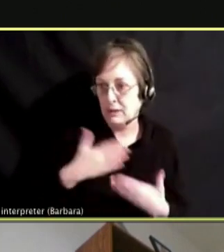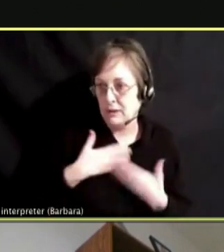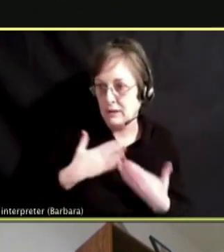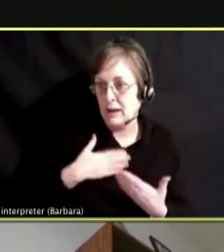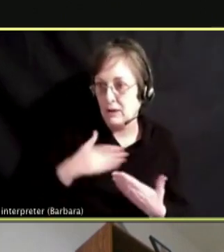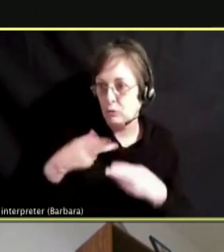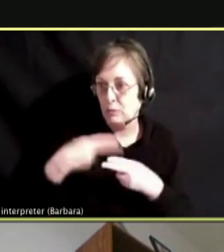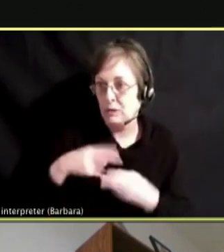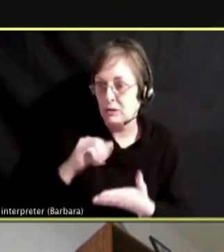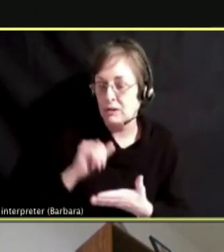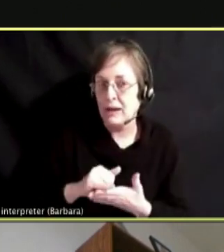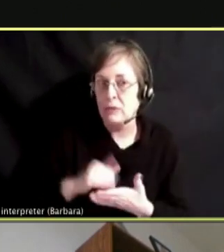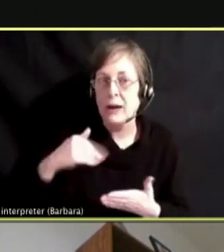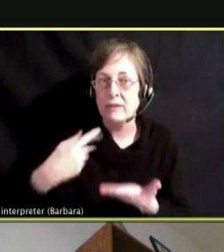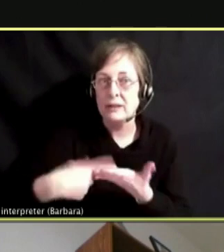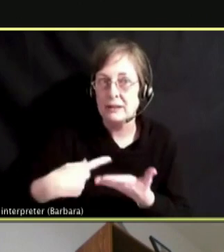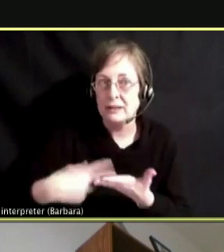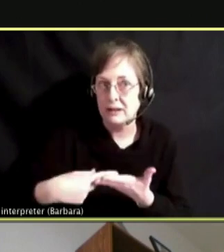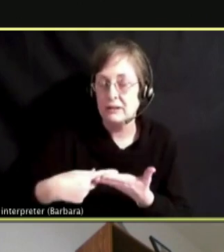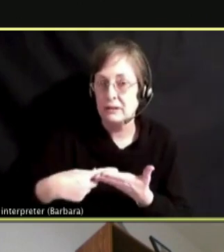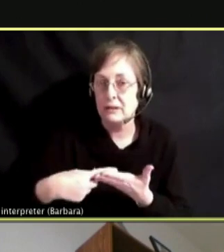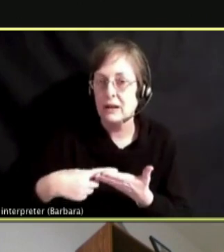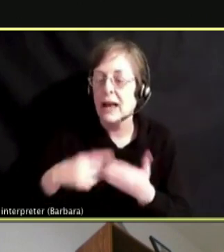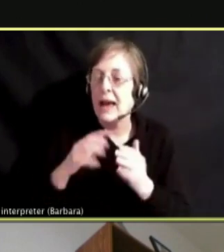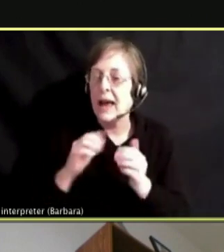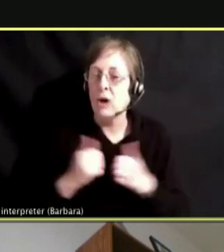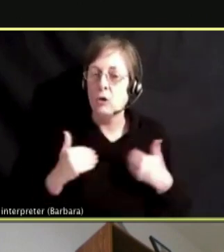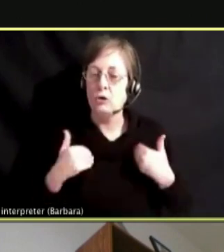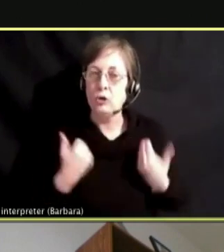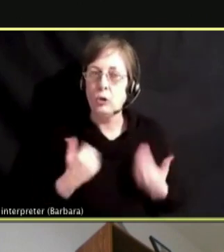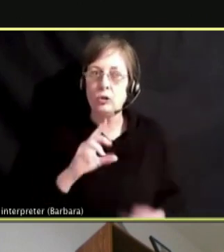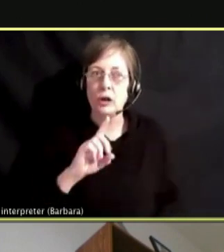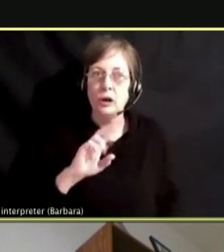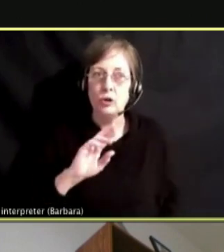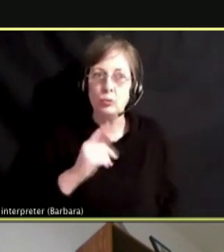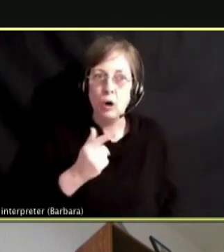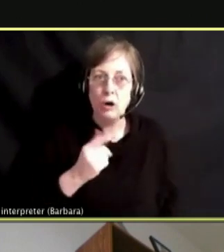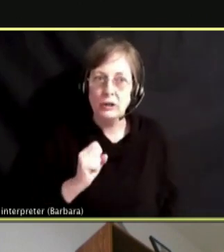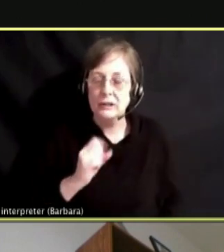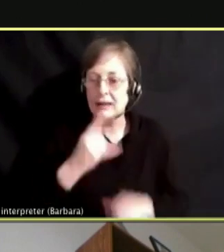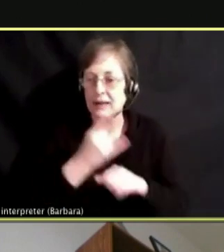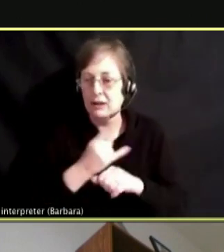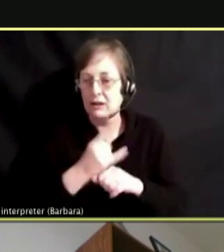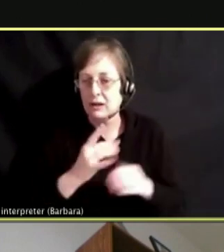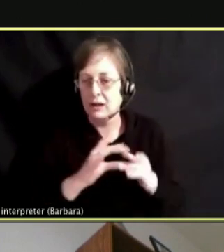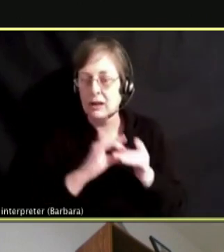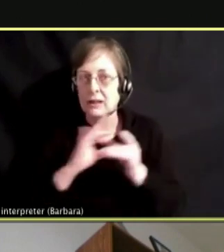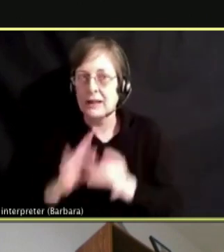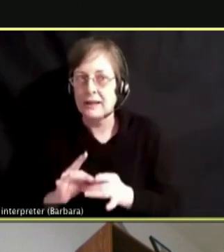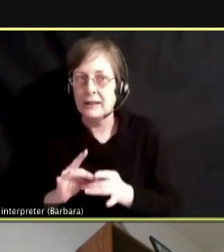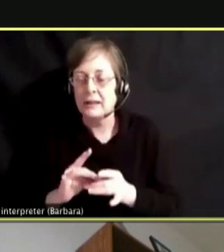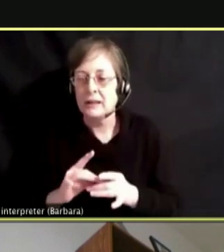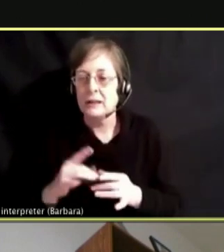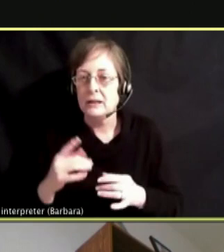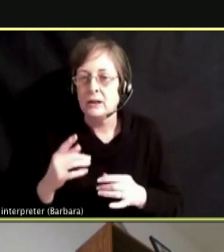HOW DOES IT USE OF DRUGS AND ALCOHOL LINK TO SOMEONE TRYING TO SELF MEDICATE.